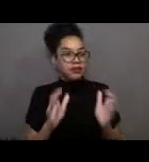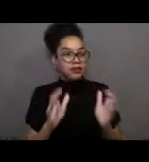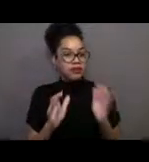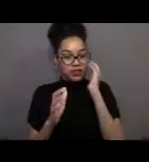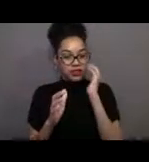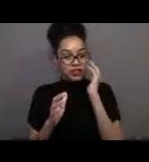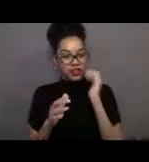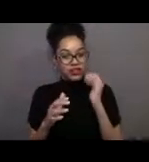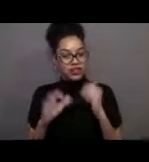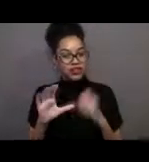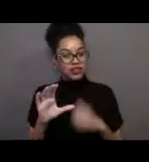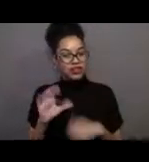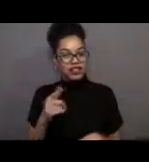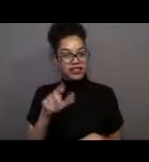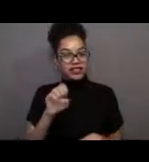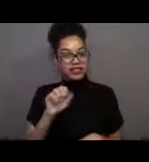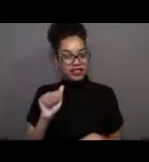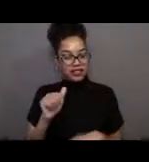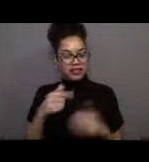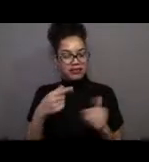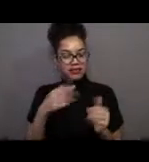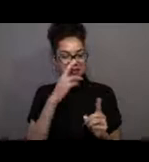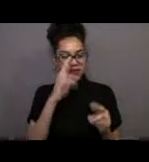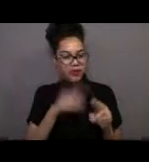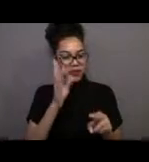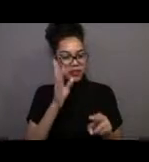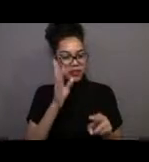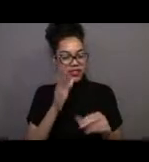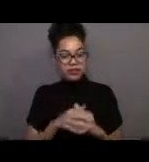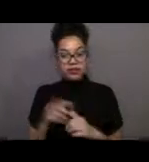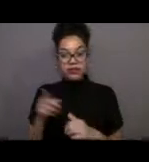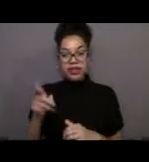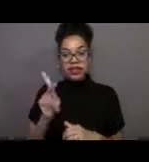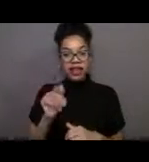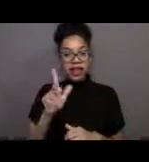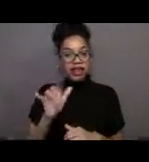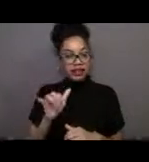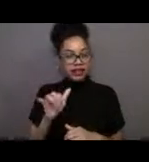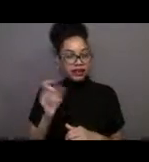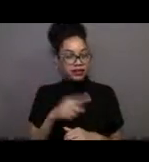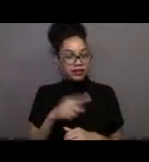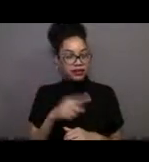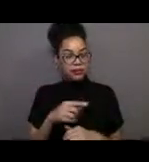We have a really great question from Kayleigh. She would like to know, "Why do they want to get to Indonesia?